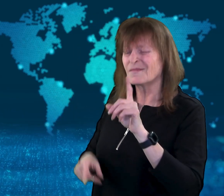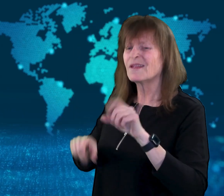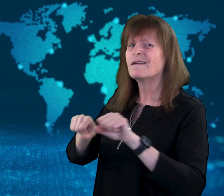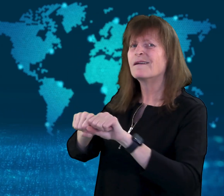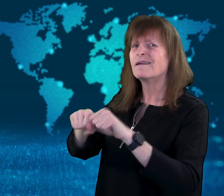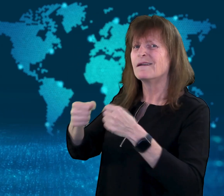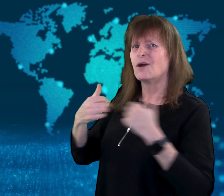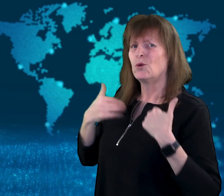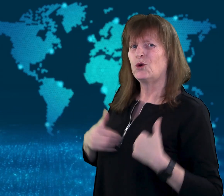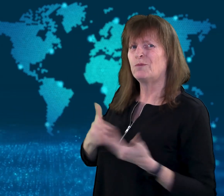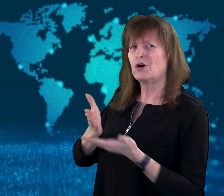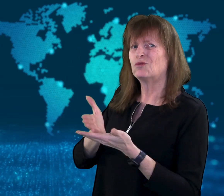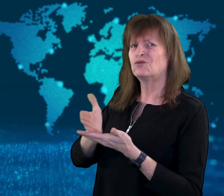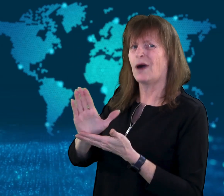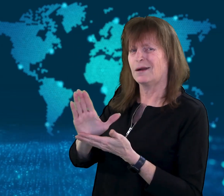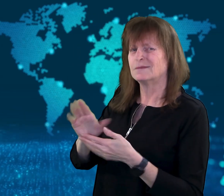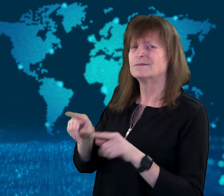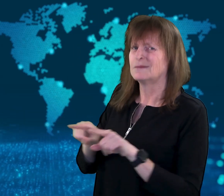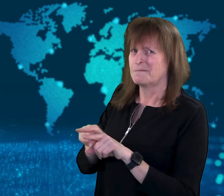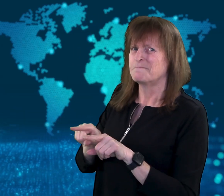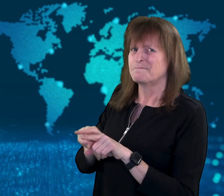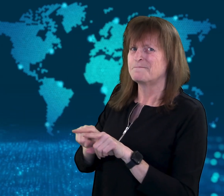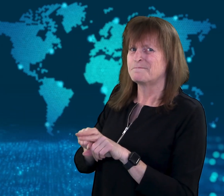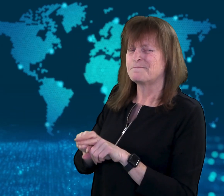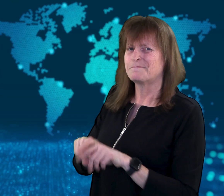it spoke of the violation of human rights of same-sex families.